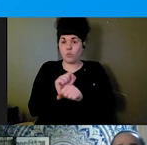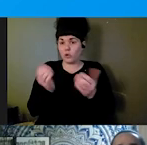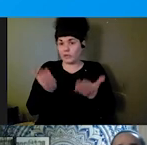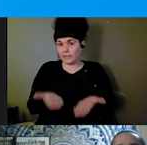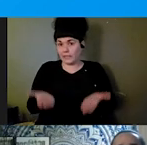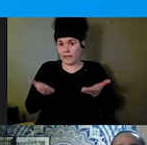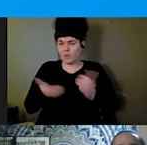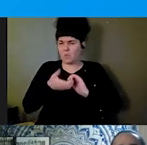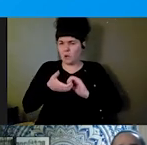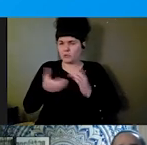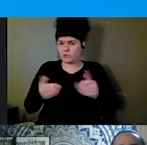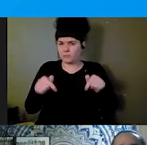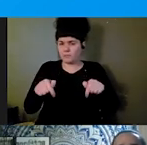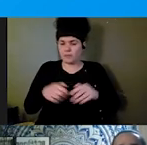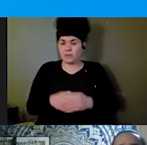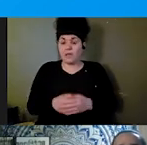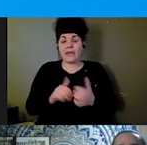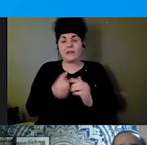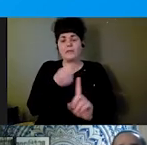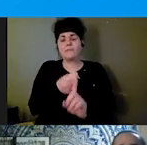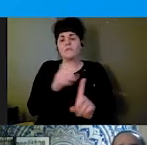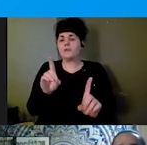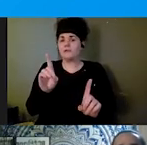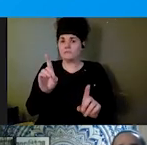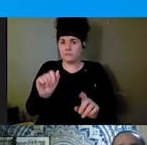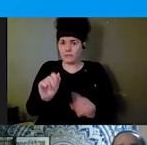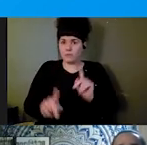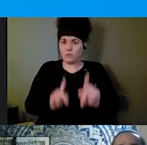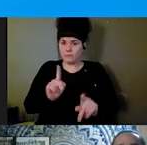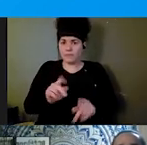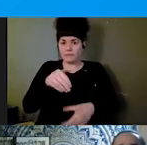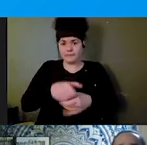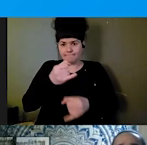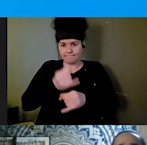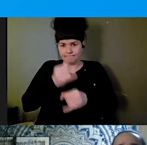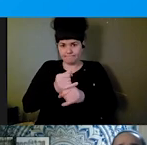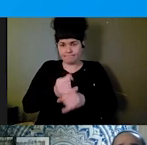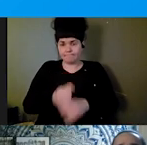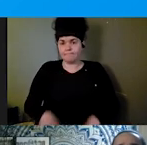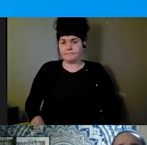that are institutionalized throughout disasters and emergencies. As many of us know, disasters